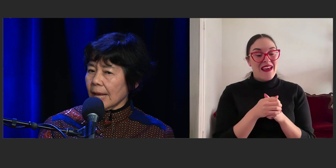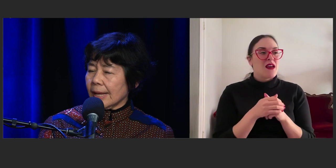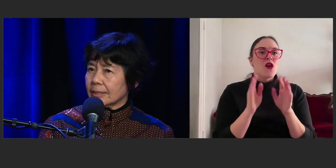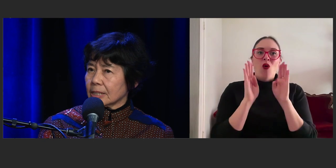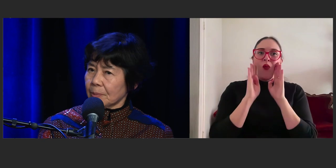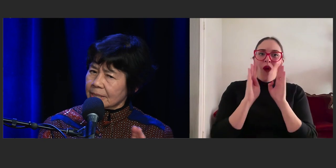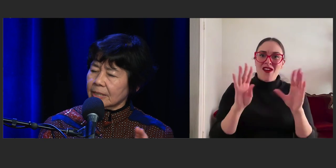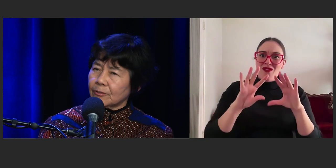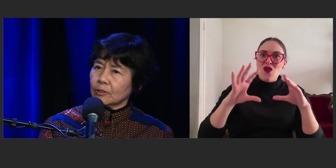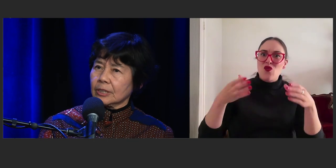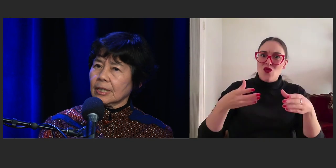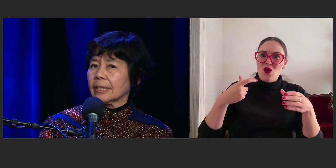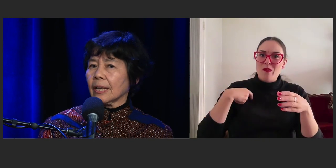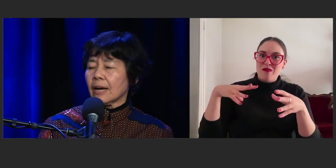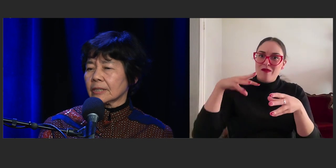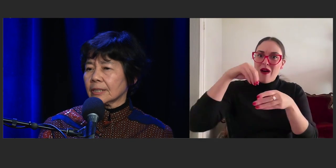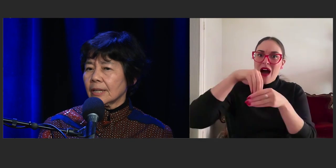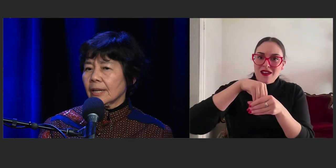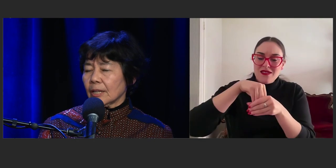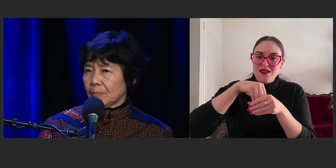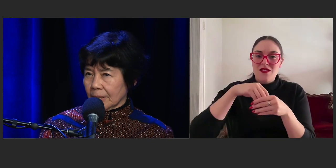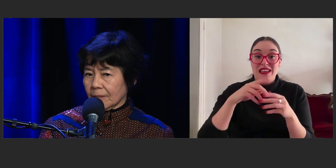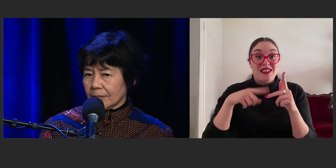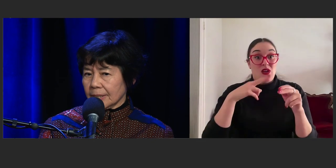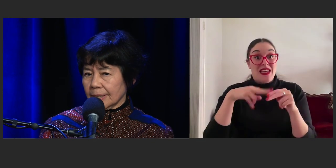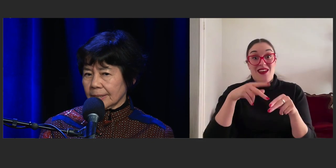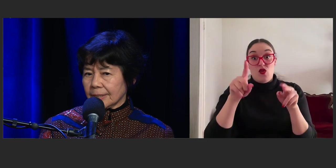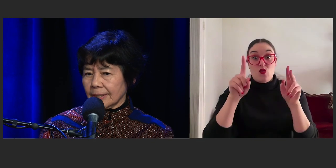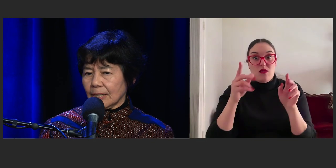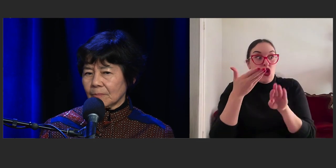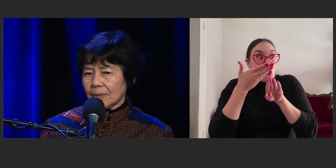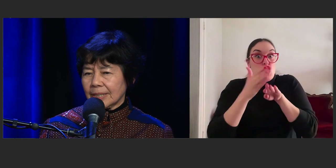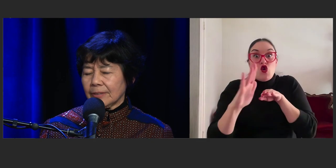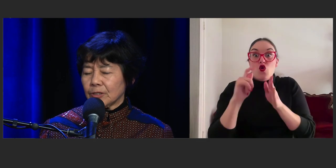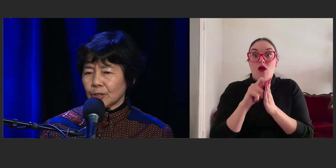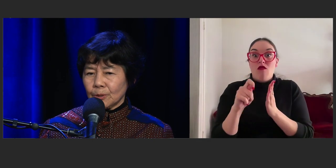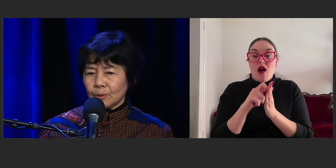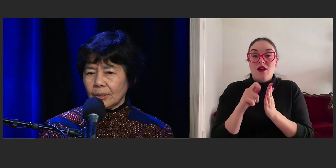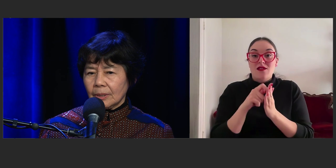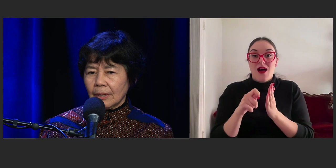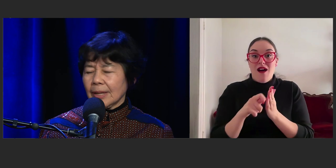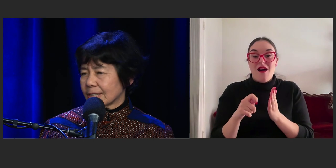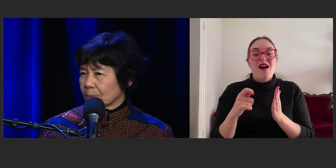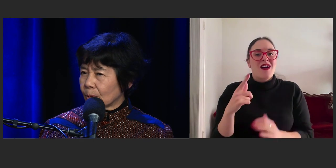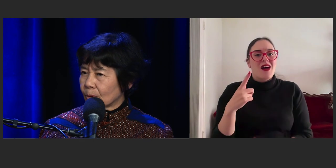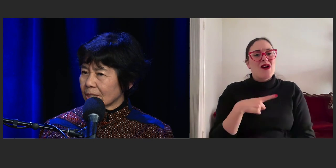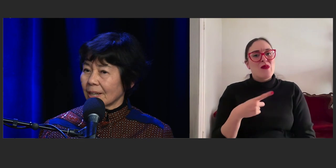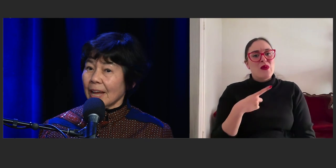and especially if you are starting out, because it gives you that support